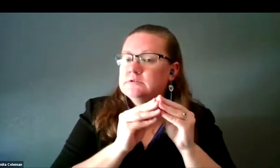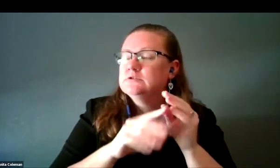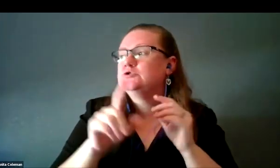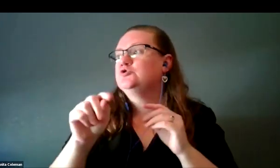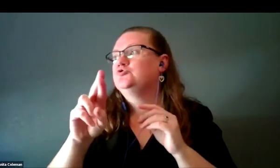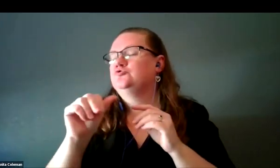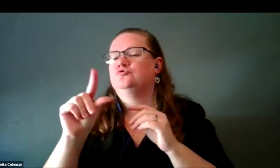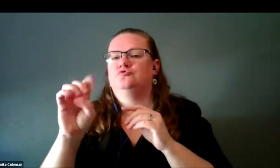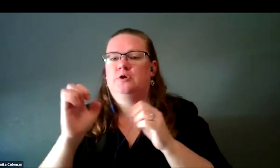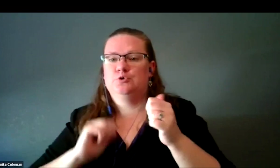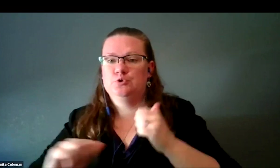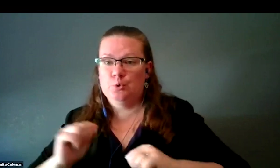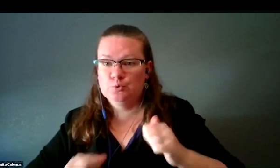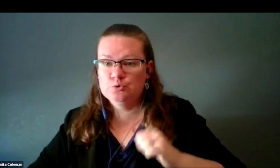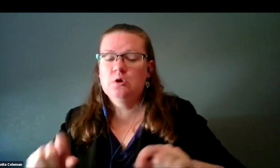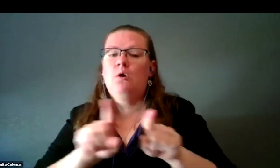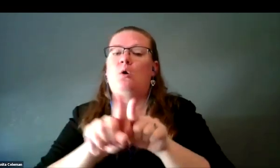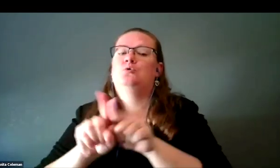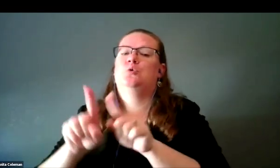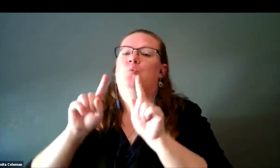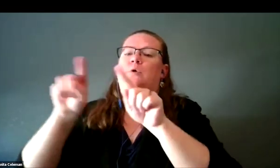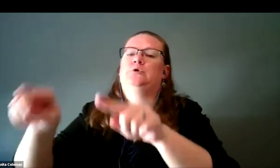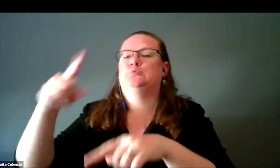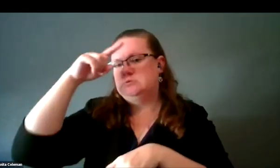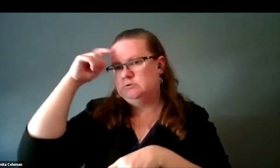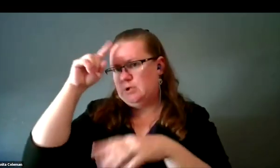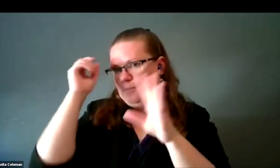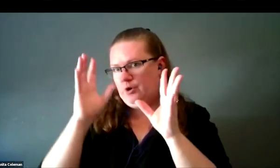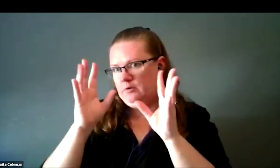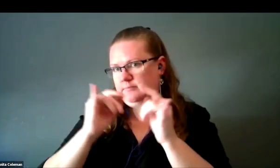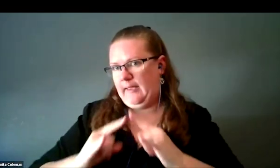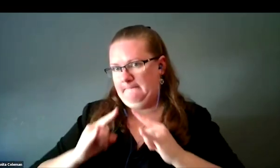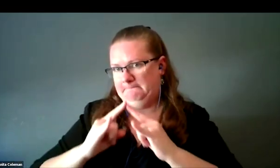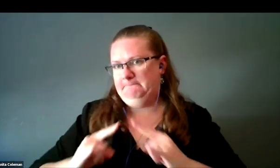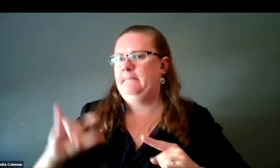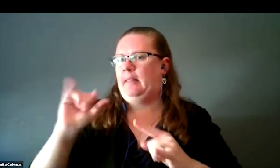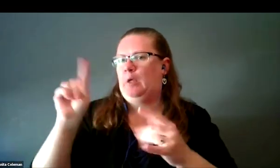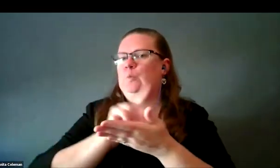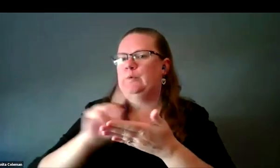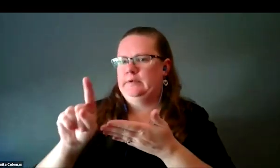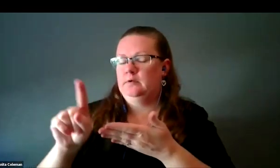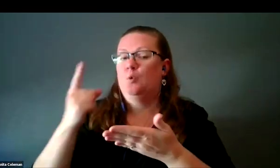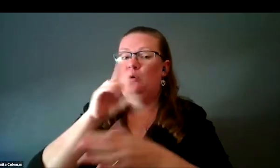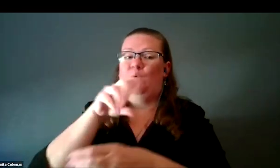week-long summer camps early on as a suite of astronomical activities